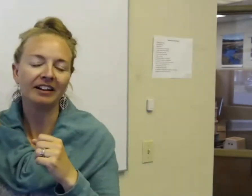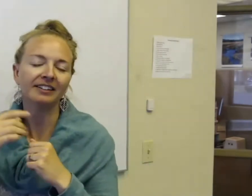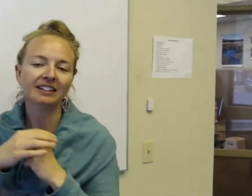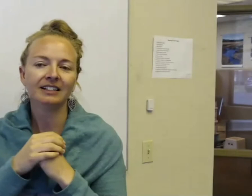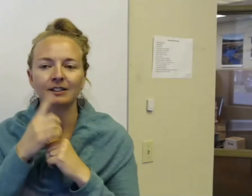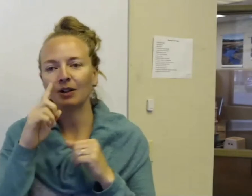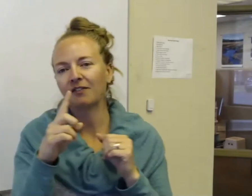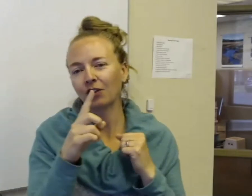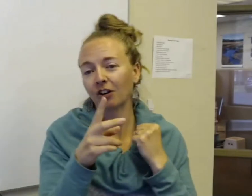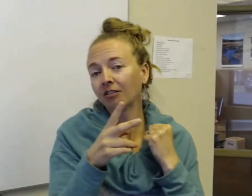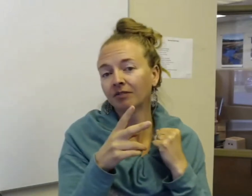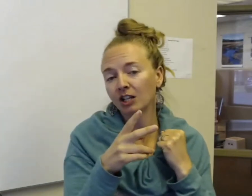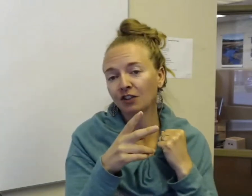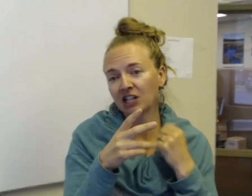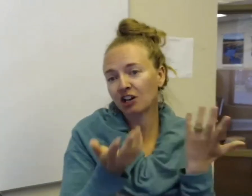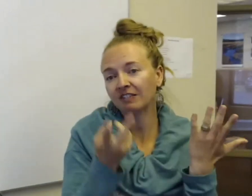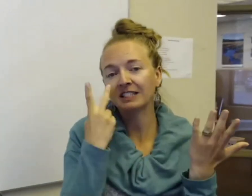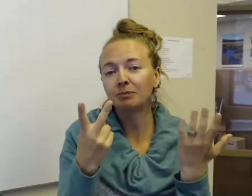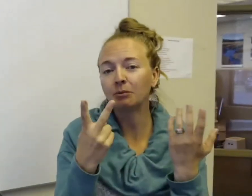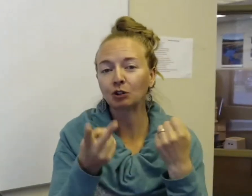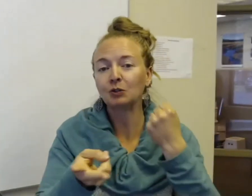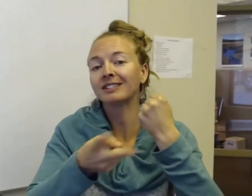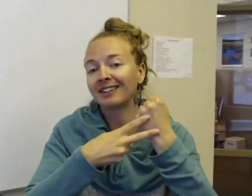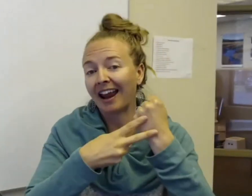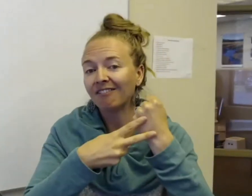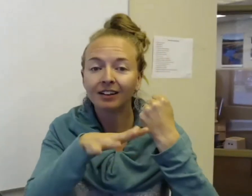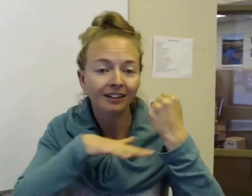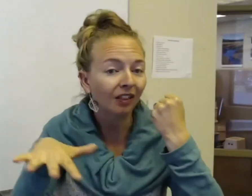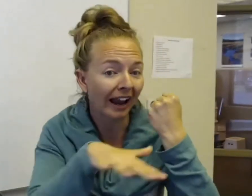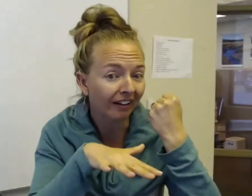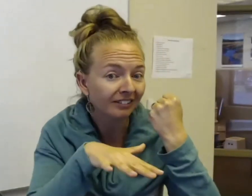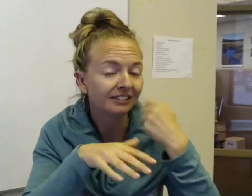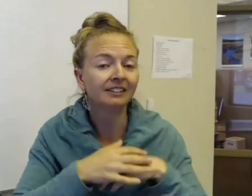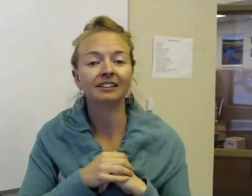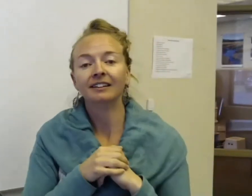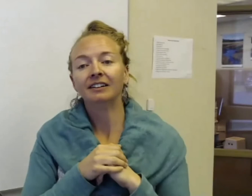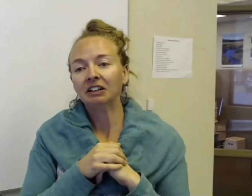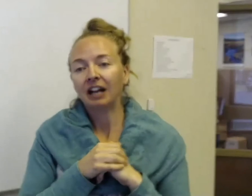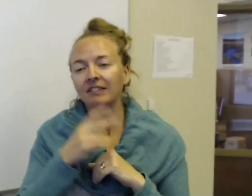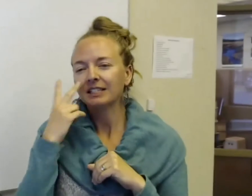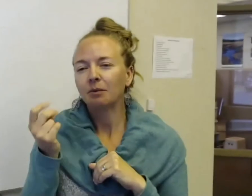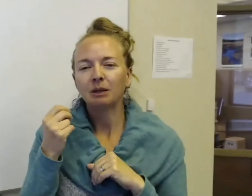So, like for "conservation", I've seen some people do "save land". I've seen some people